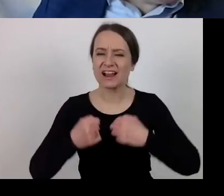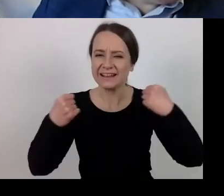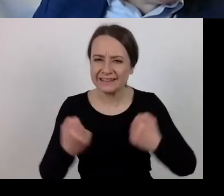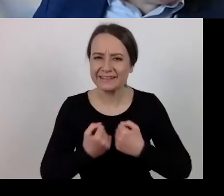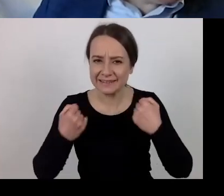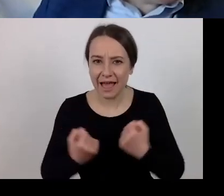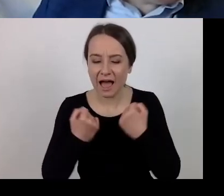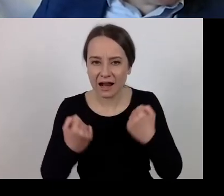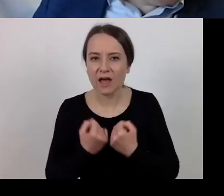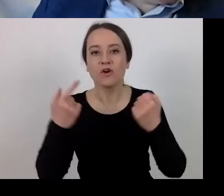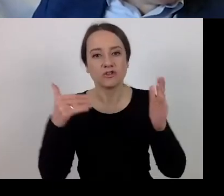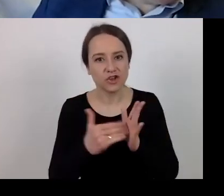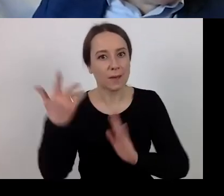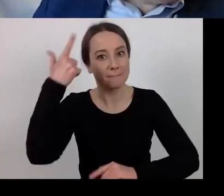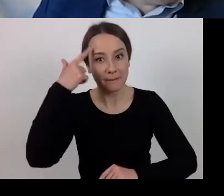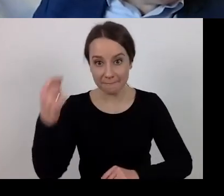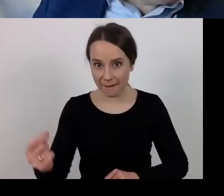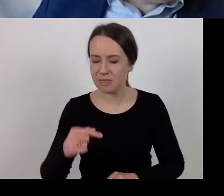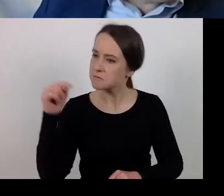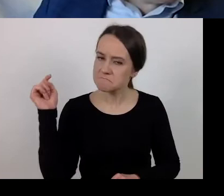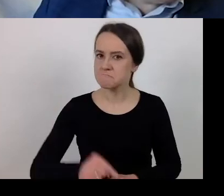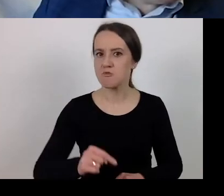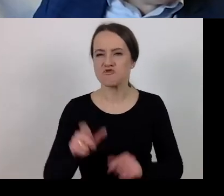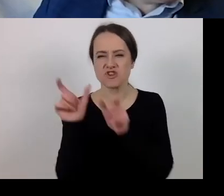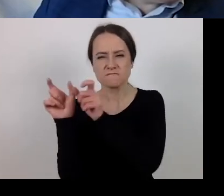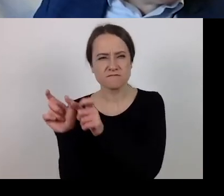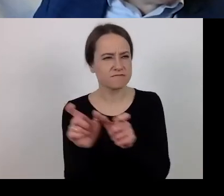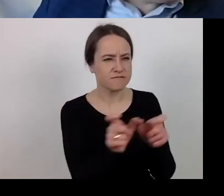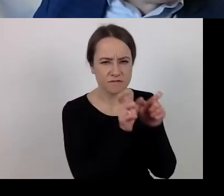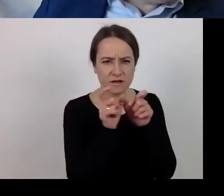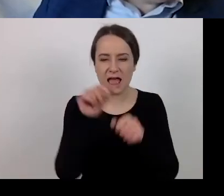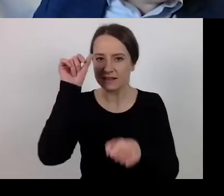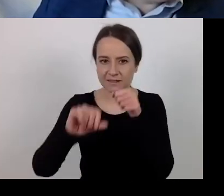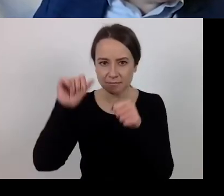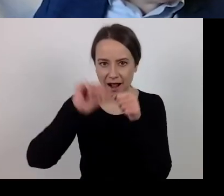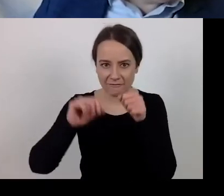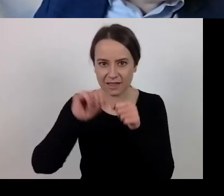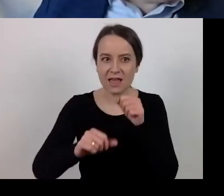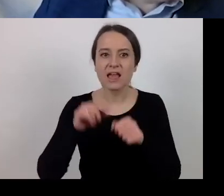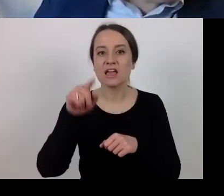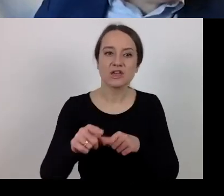to monitor such objectives for the next three years,